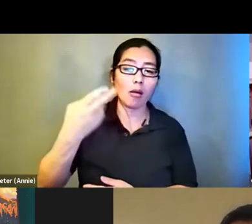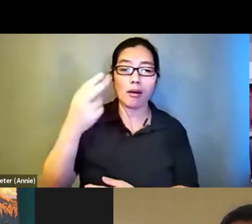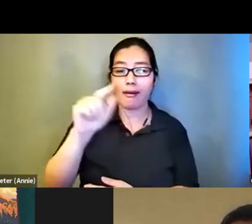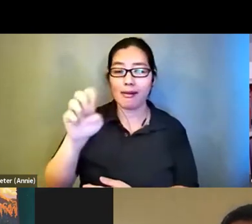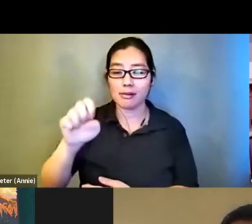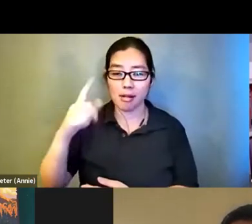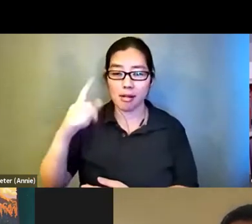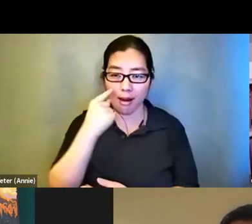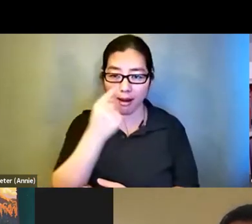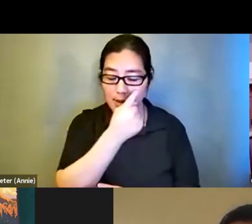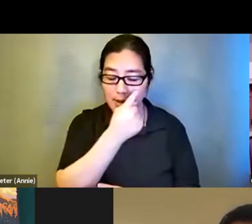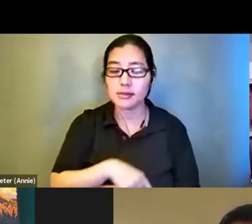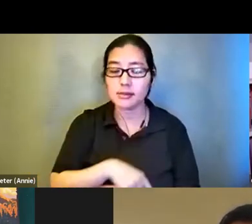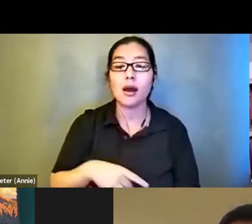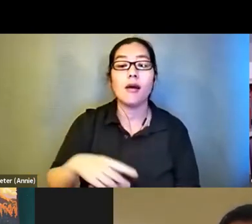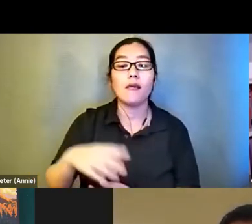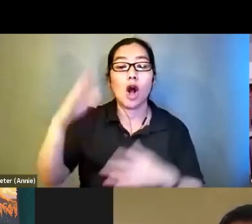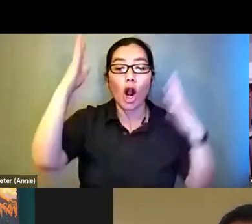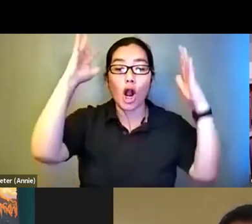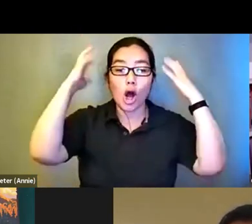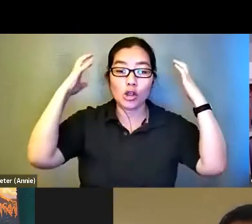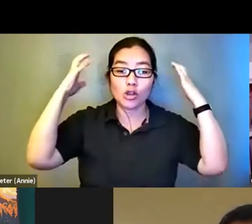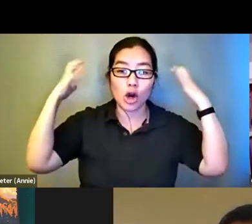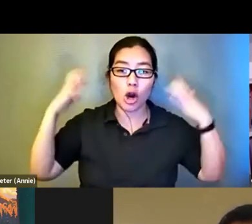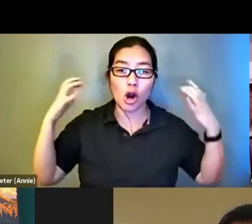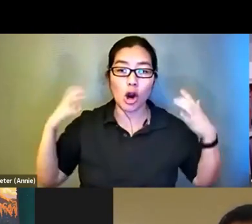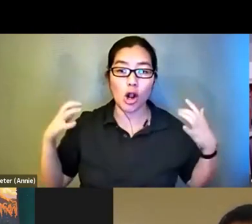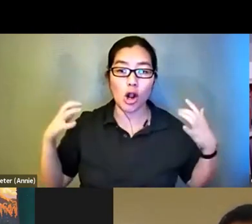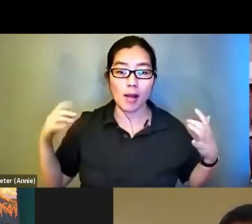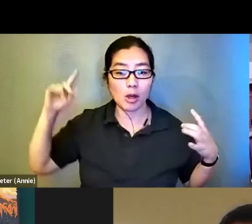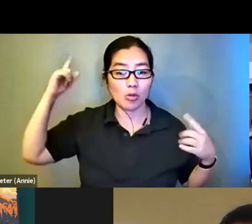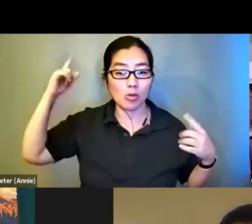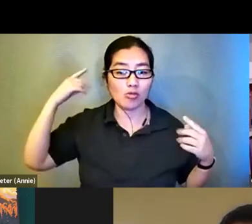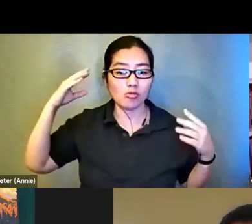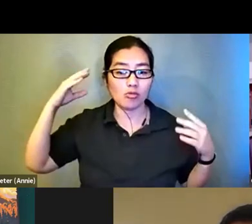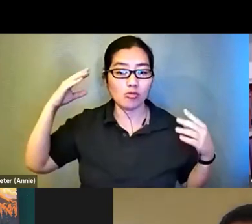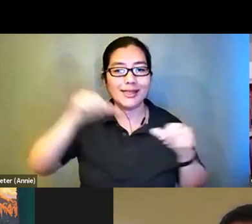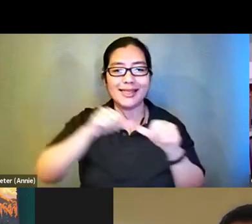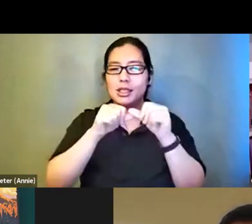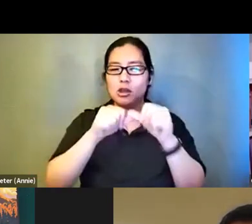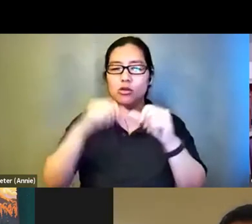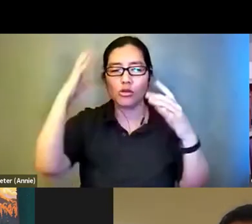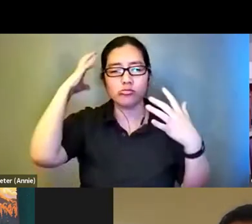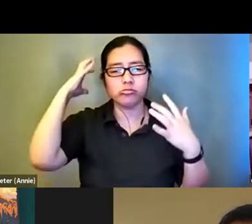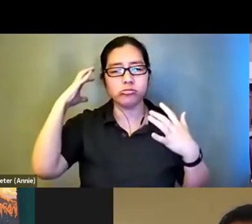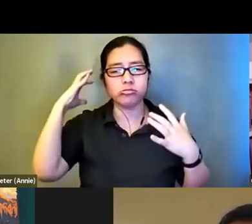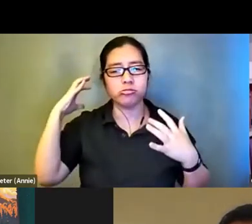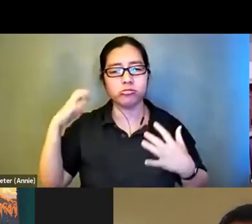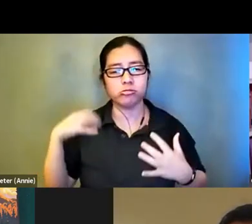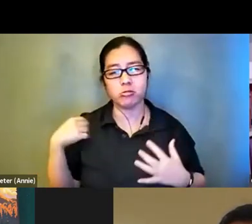I have long dark curly hair that I've been growing for about a year and a half. I used to use